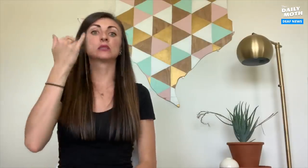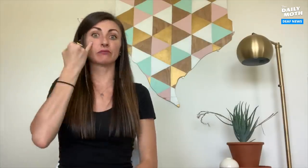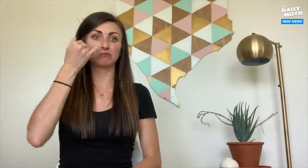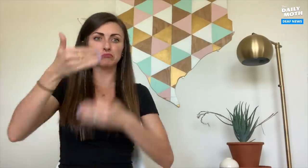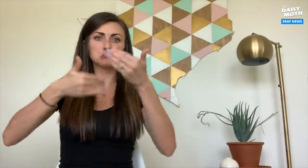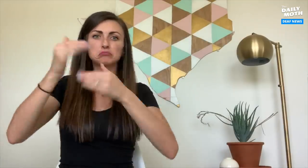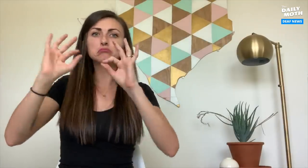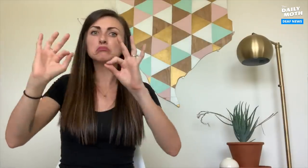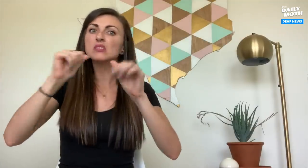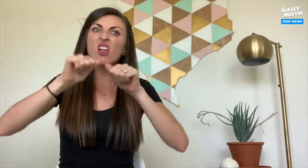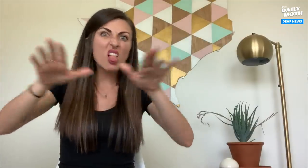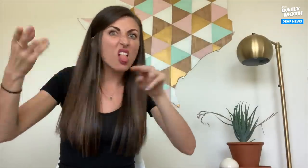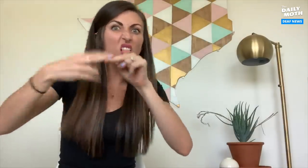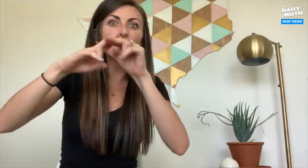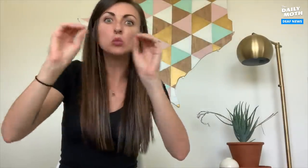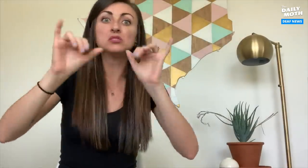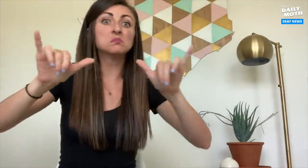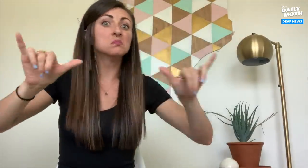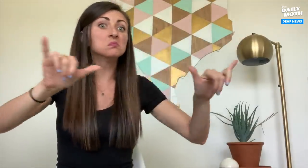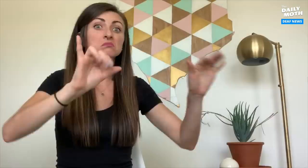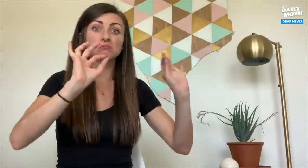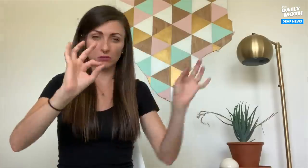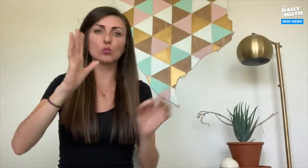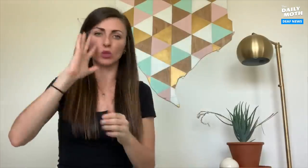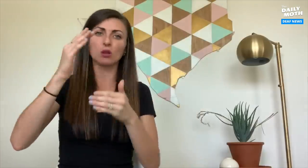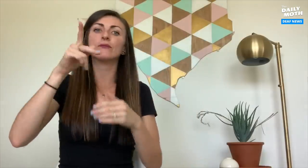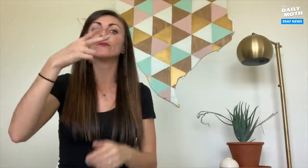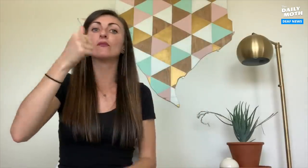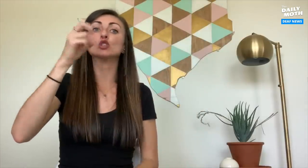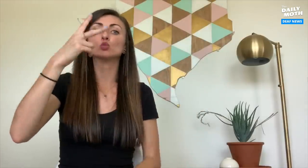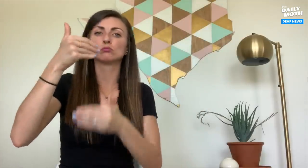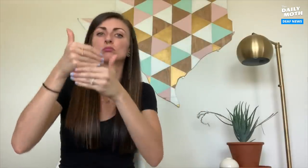If all goes well and there are no significant upticks in COVID-19 related cases, we will commence with